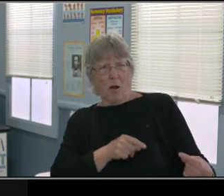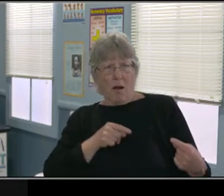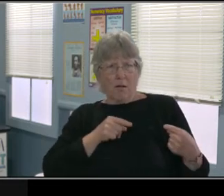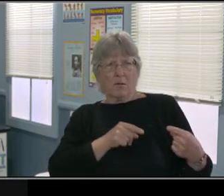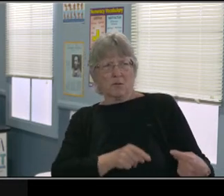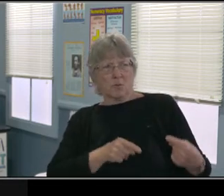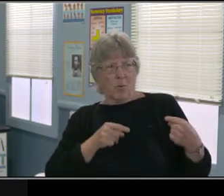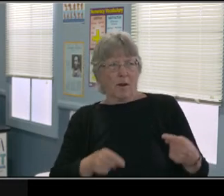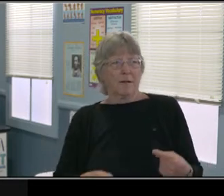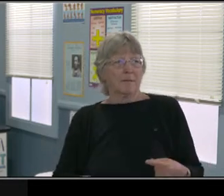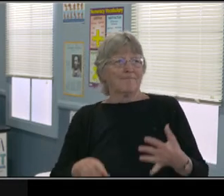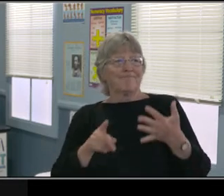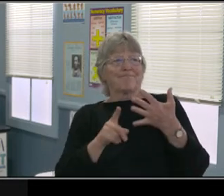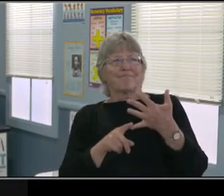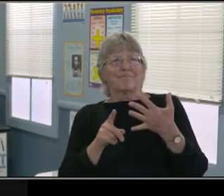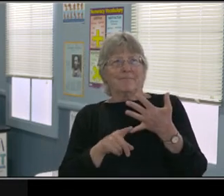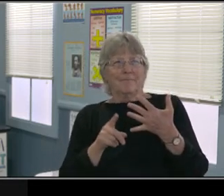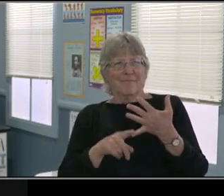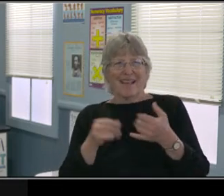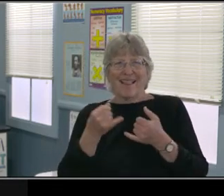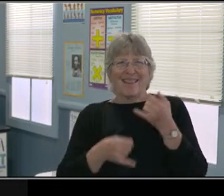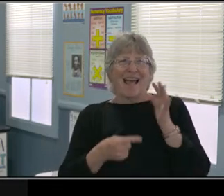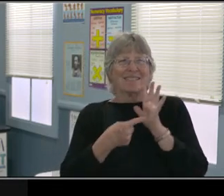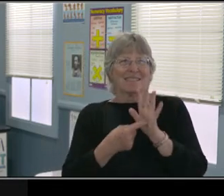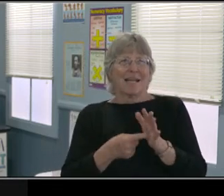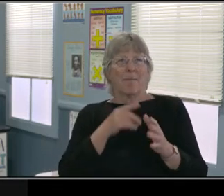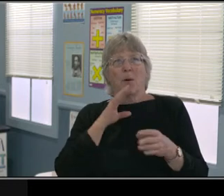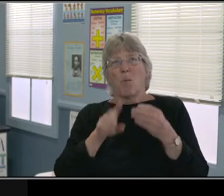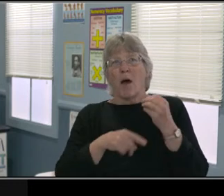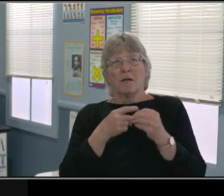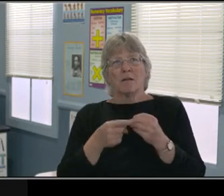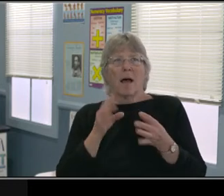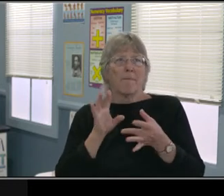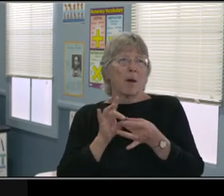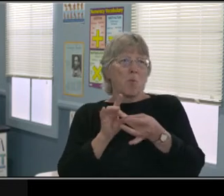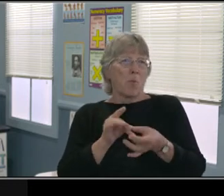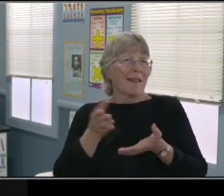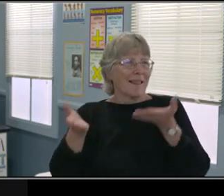"Okay this is what the student needs in these different areas."